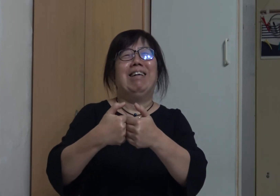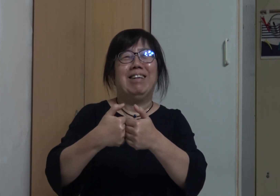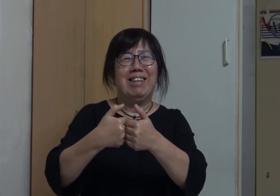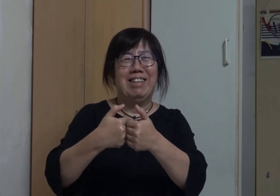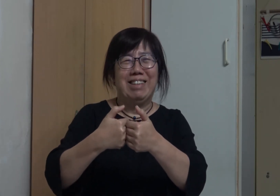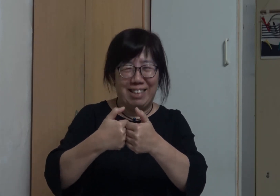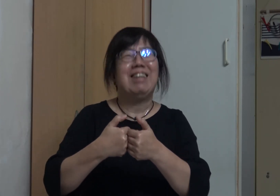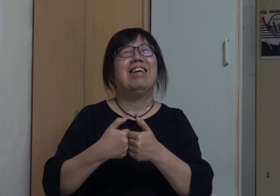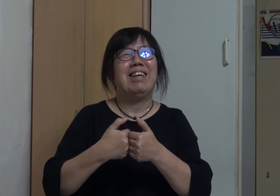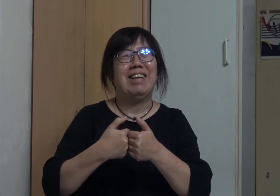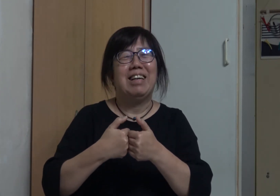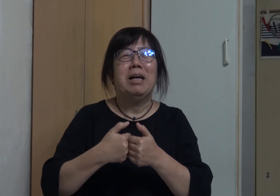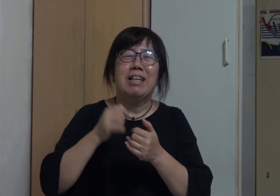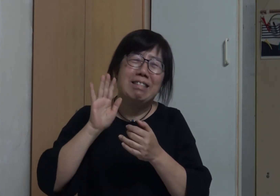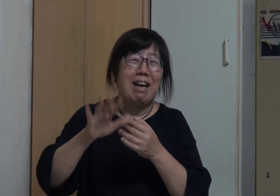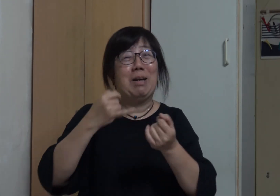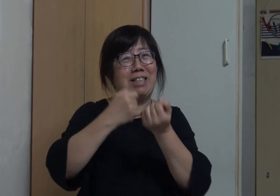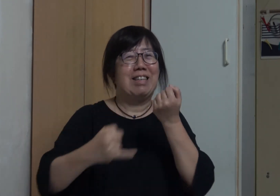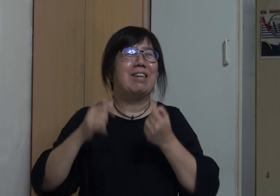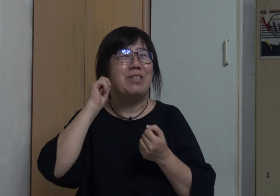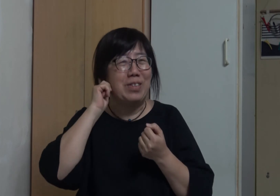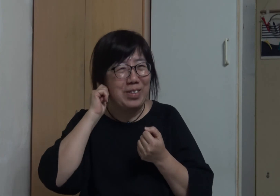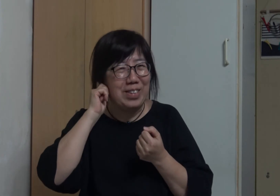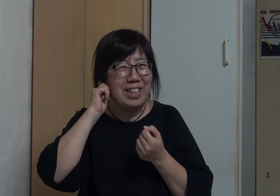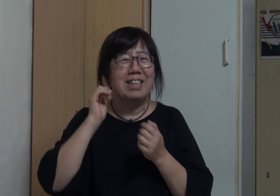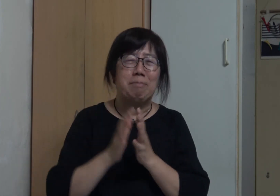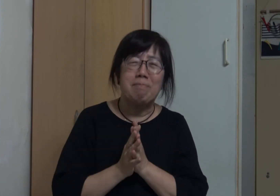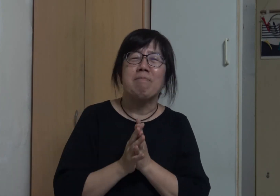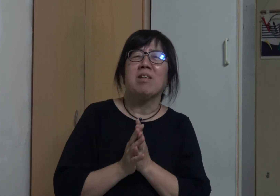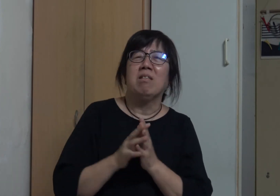So I did and gave birth to my daughter